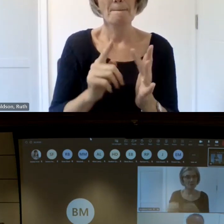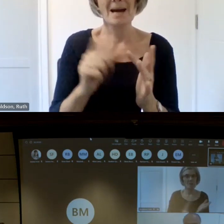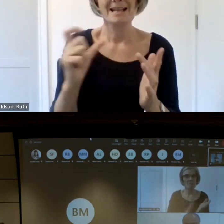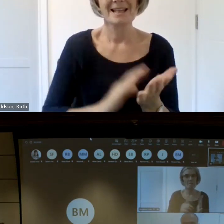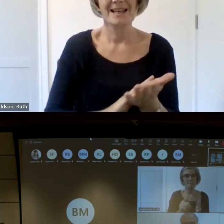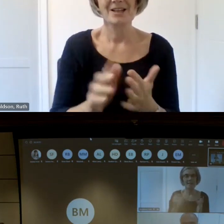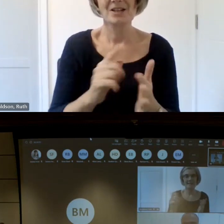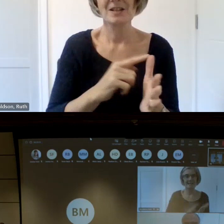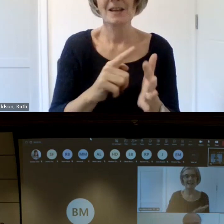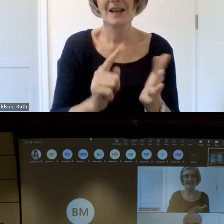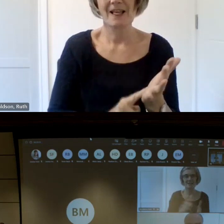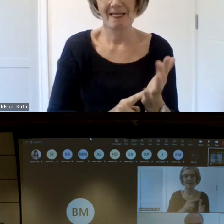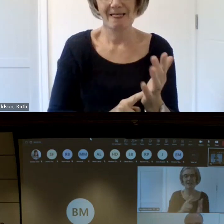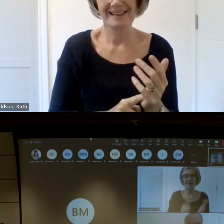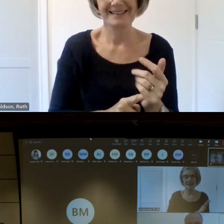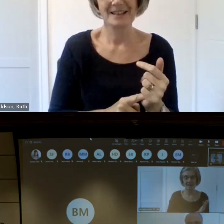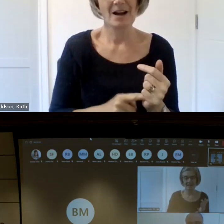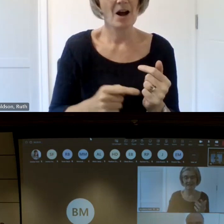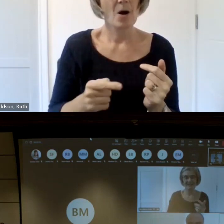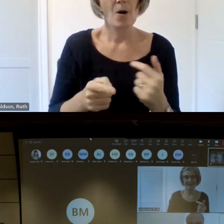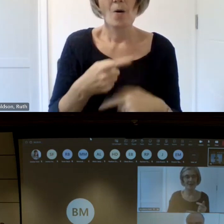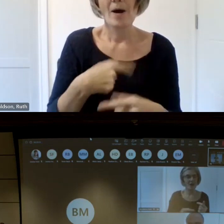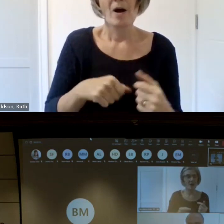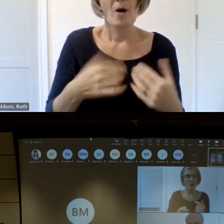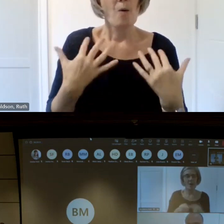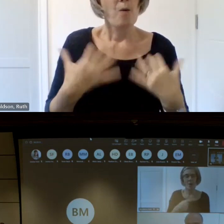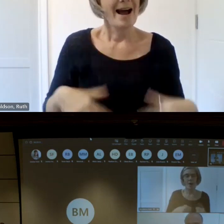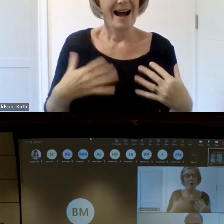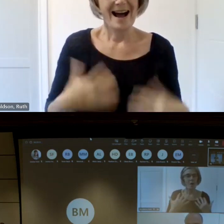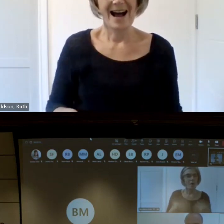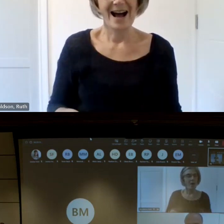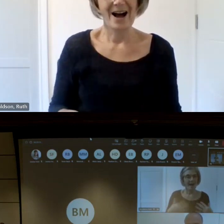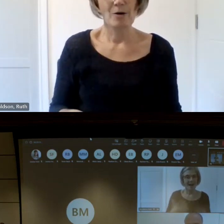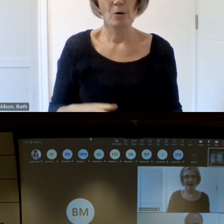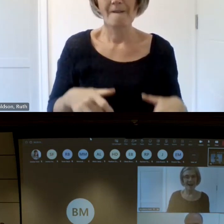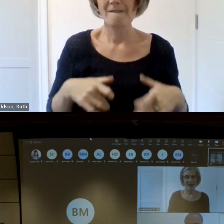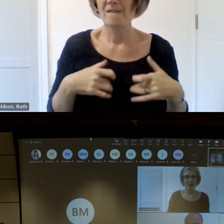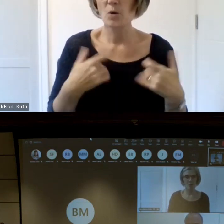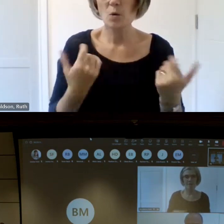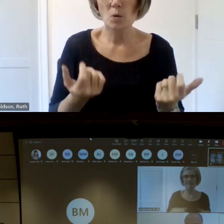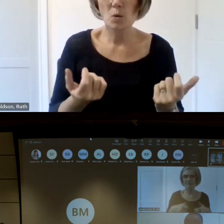were all just quite Blown Away actually by some of the opinions and points um and quite frankly